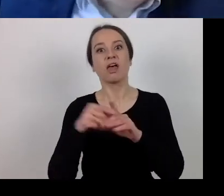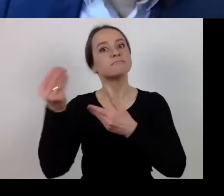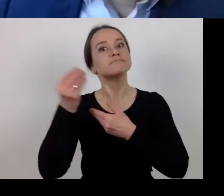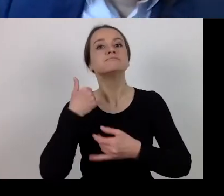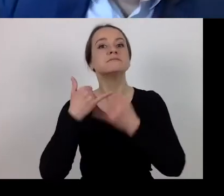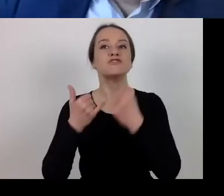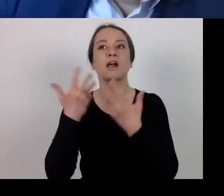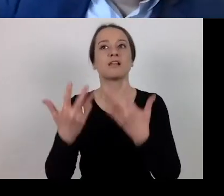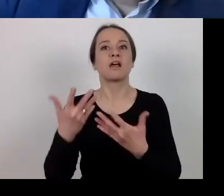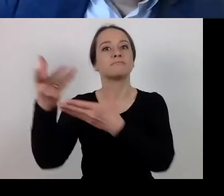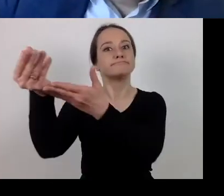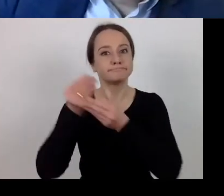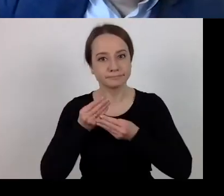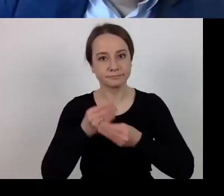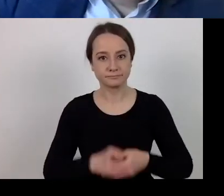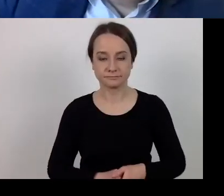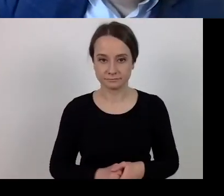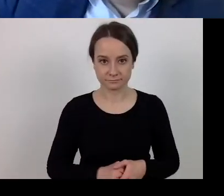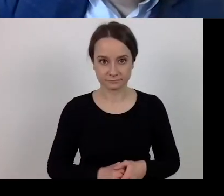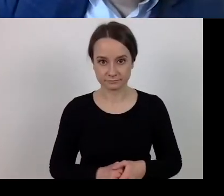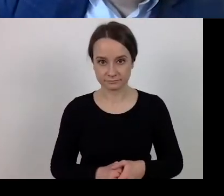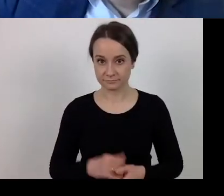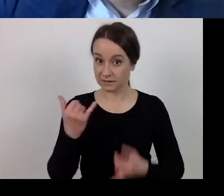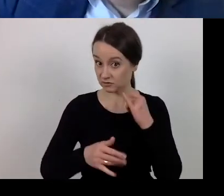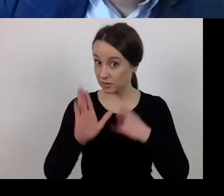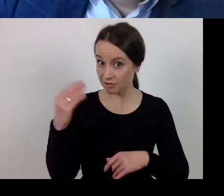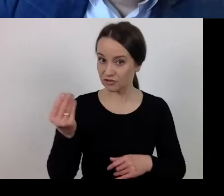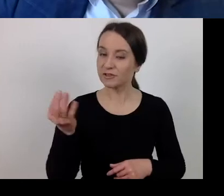If there are any more questions, write them down.